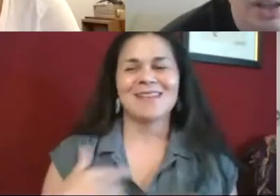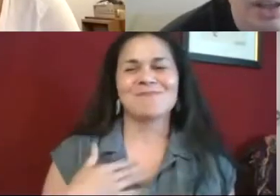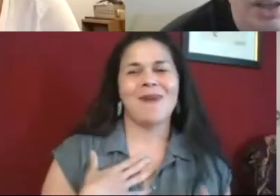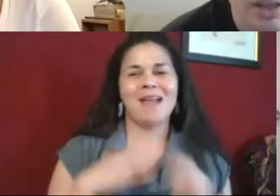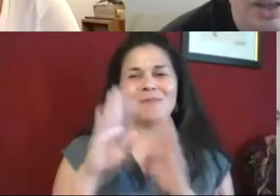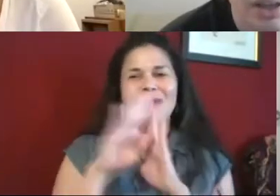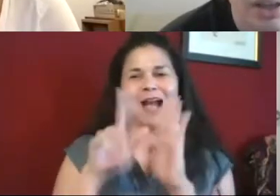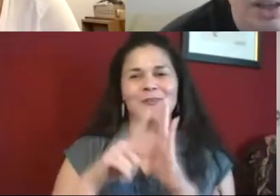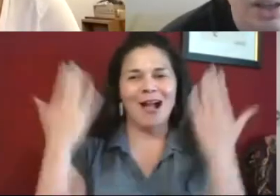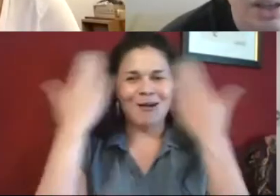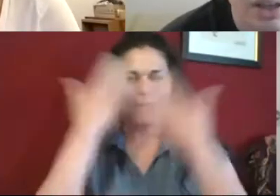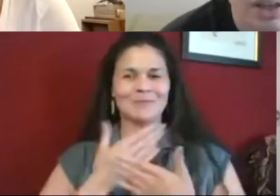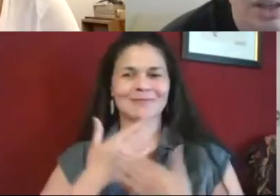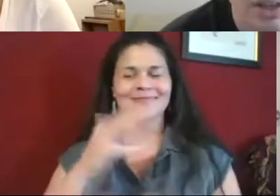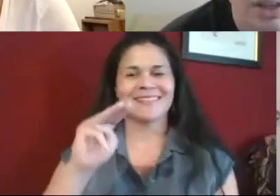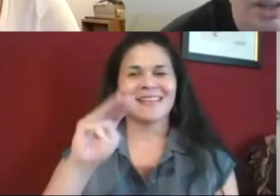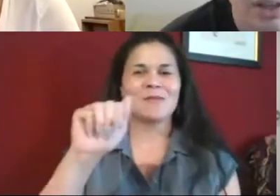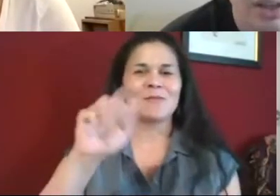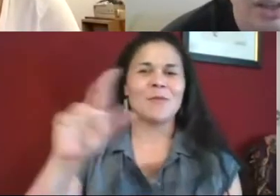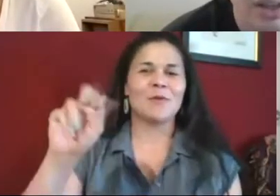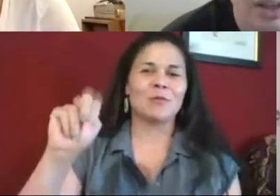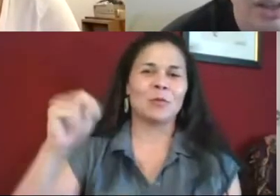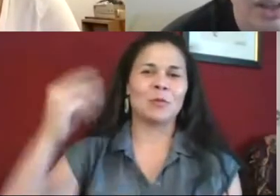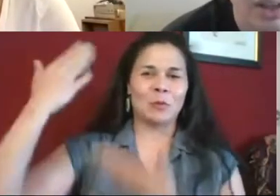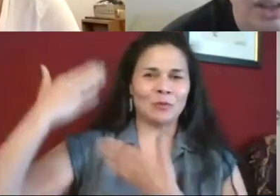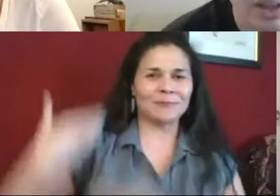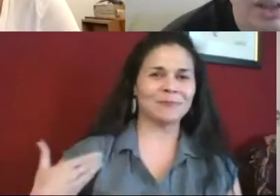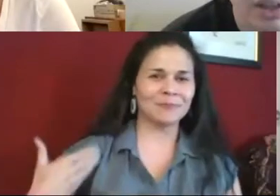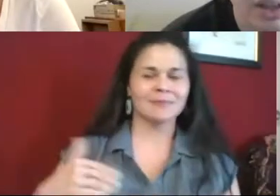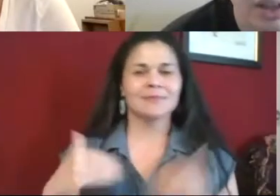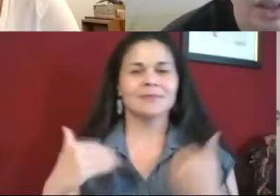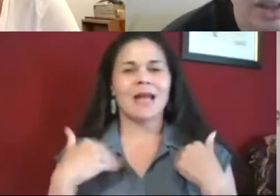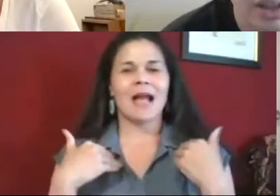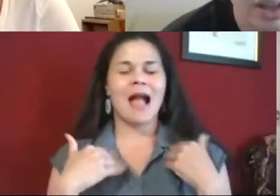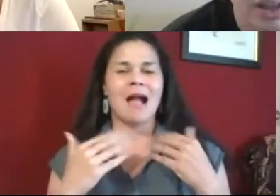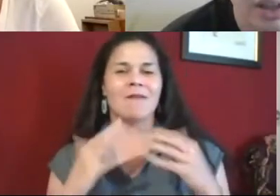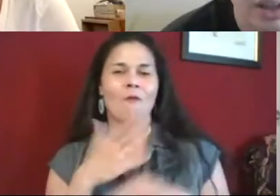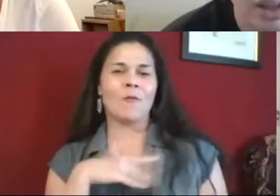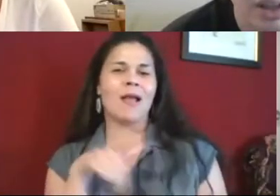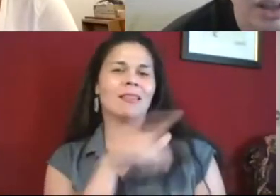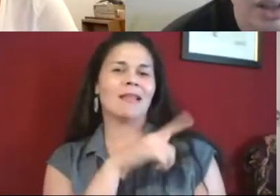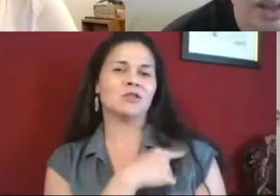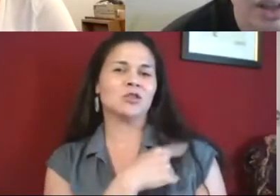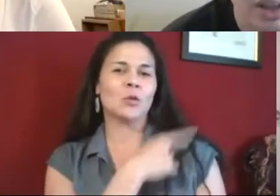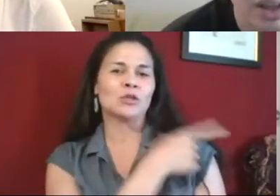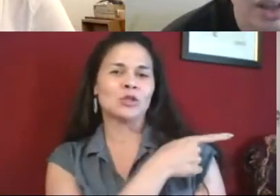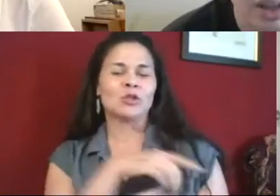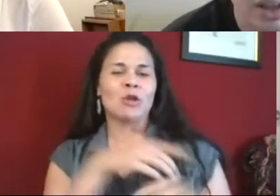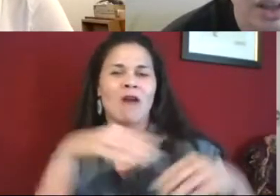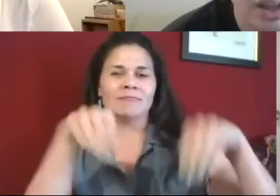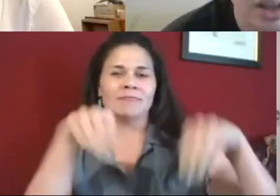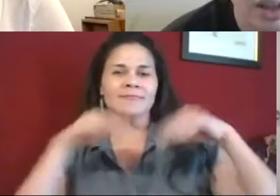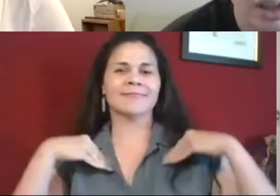very moody, so to speak, right now. I have on the back of me a maroon-colored wall and,